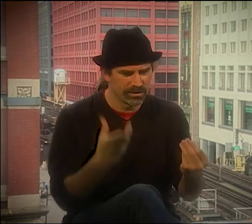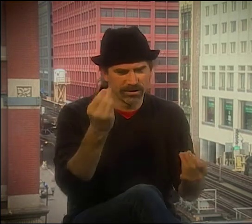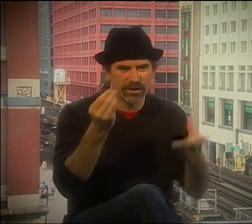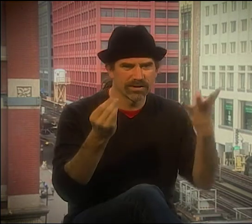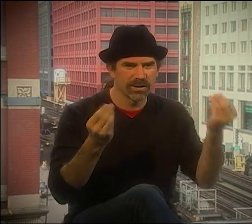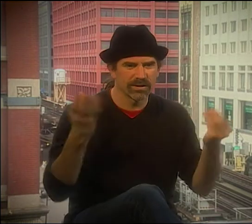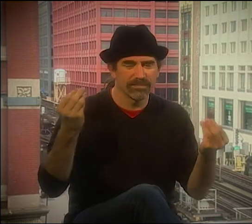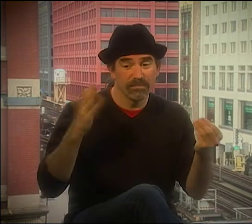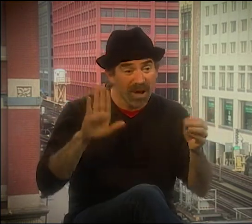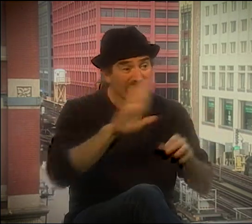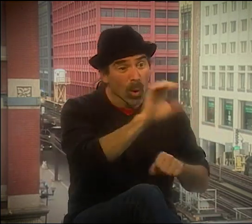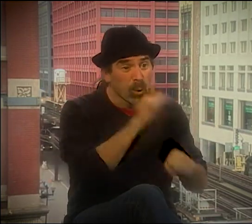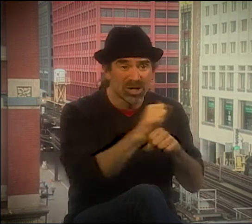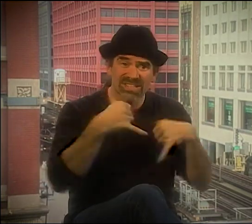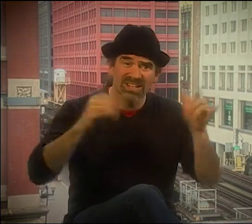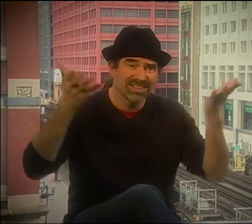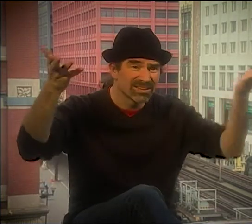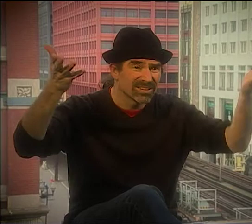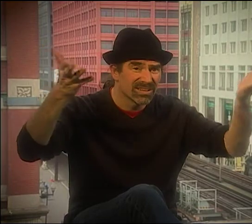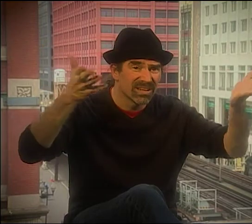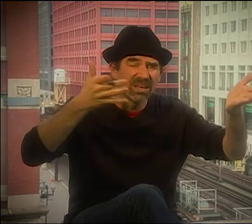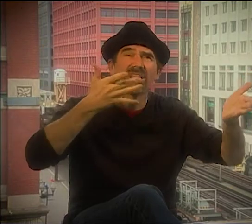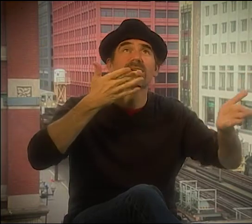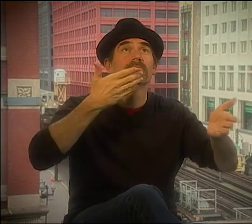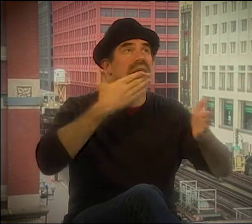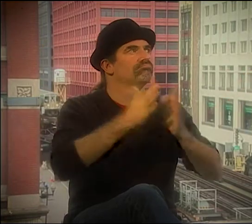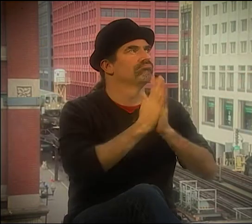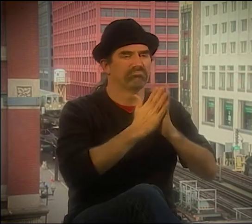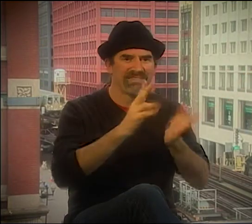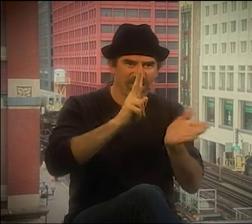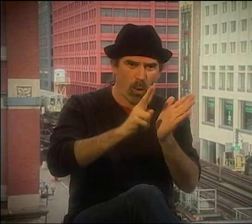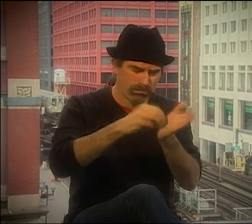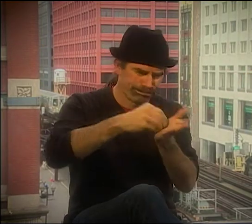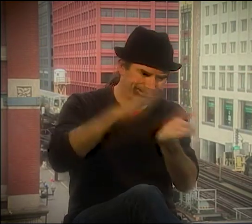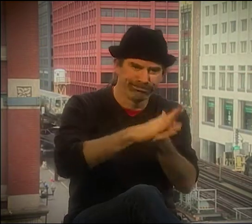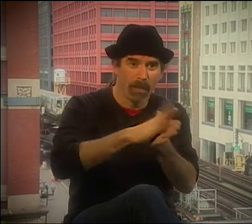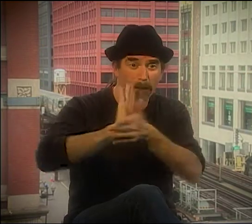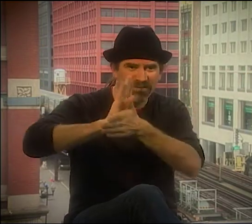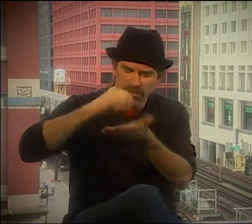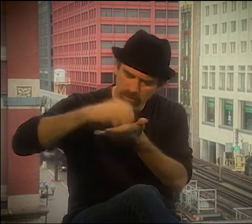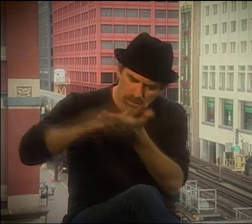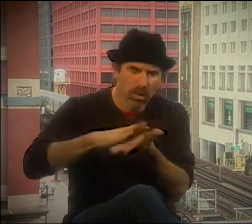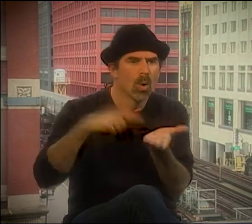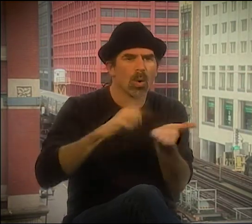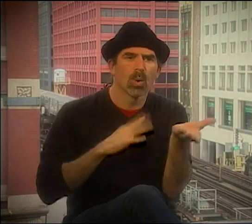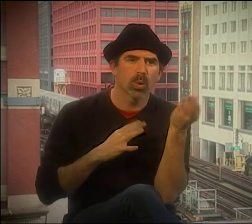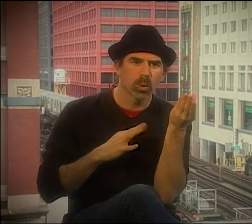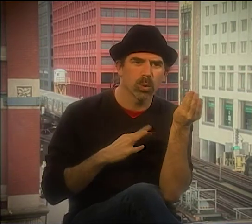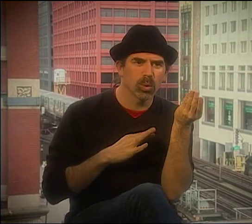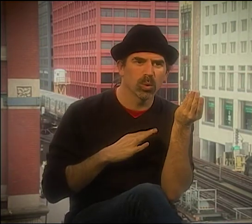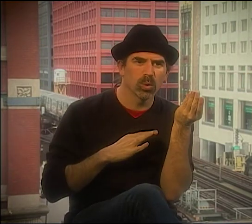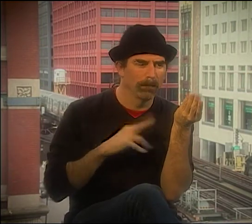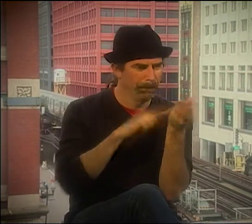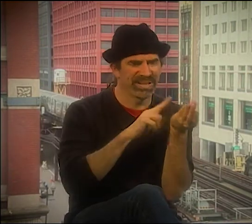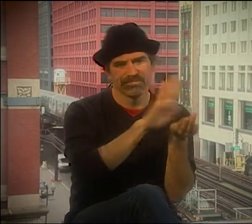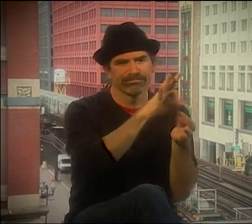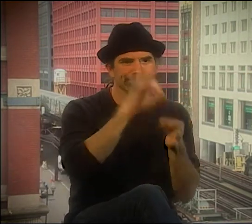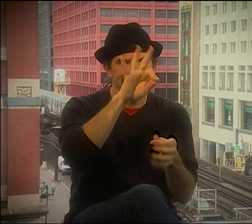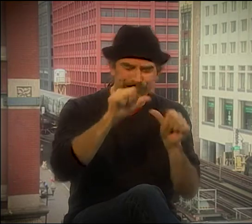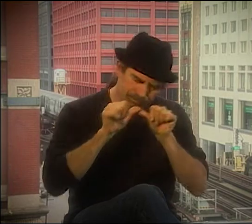VALLI'S GONE, TOO, YOU KNOW. DOT MILES IS GONE. A LOT OF PEOPLE ARE GONE, BUT THEIR WORK IS STILL OUT THERE.